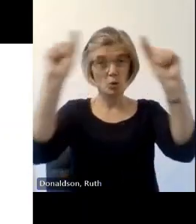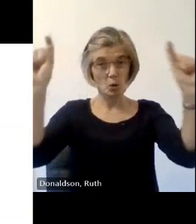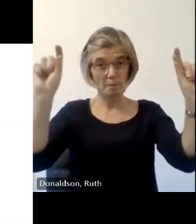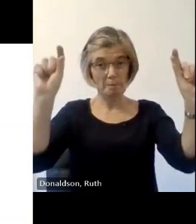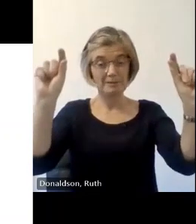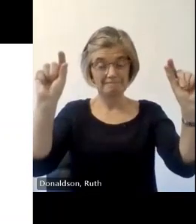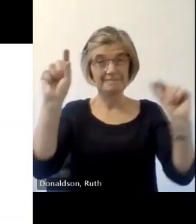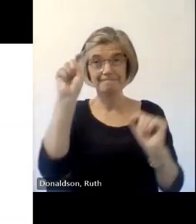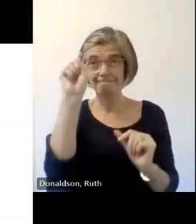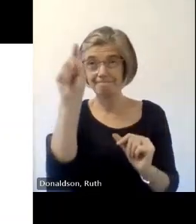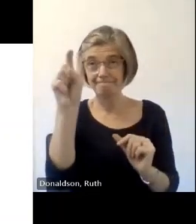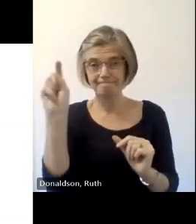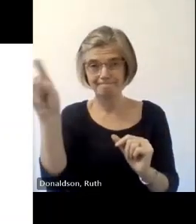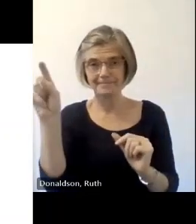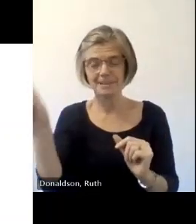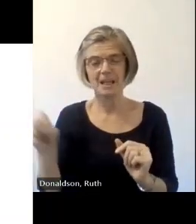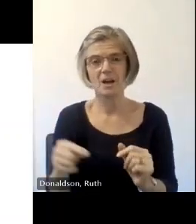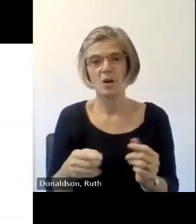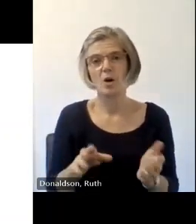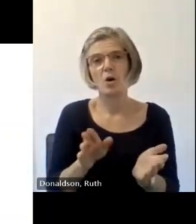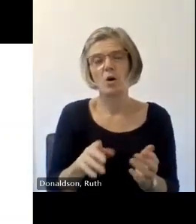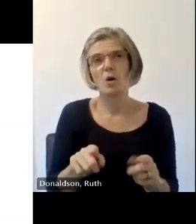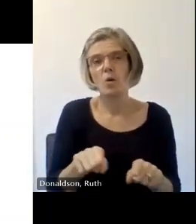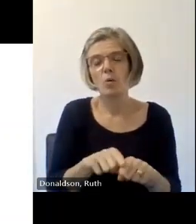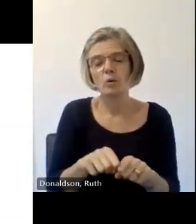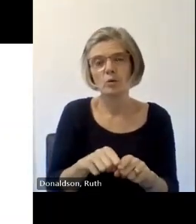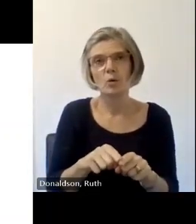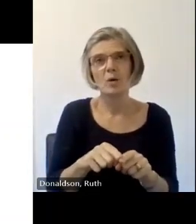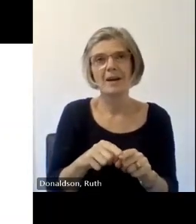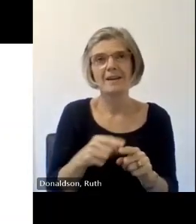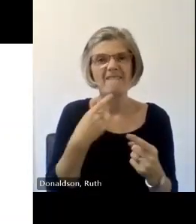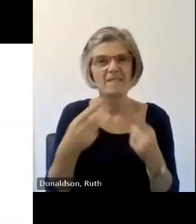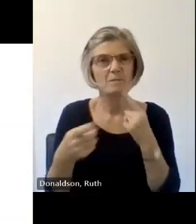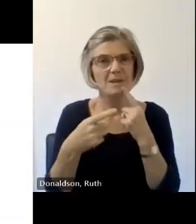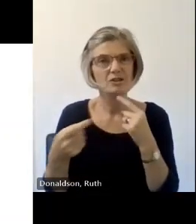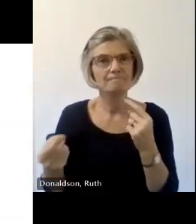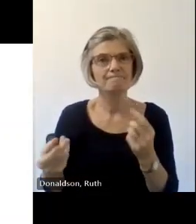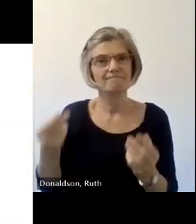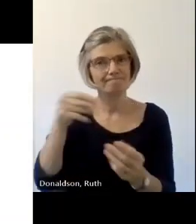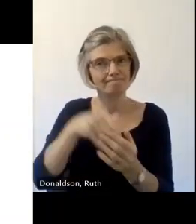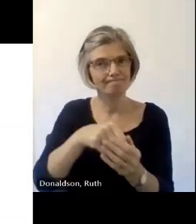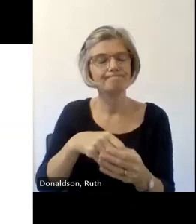is going to be putting information in the chat there so as I said just be mindful of Acoustics